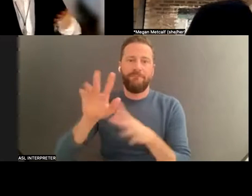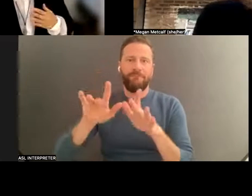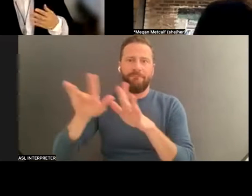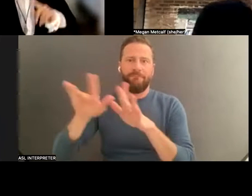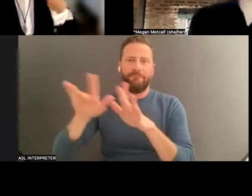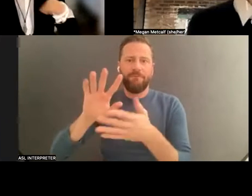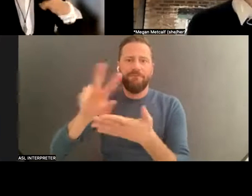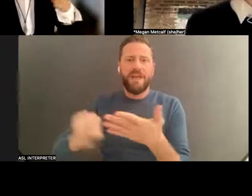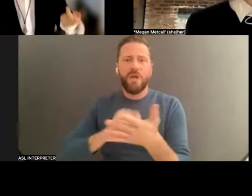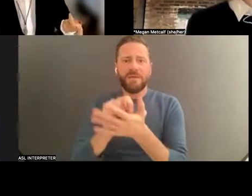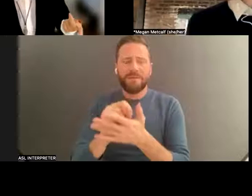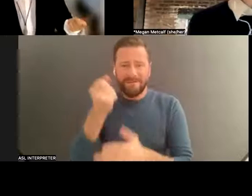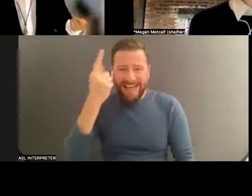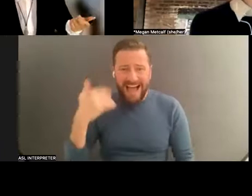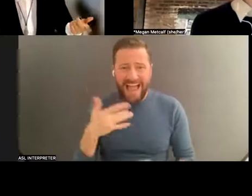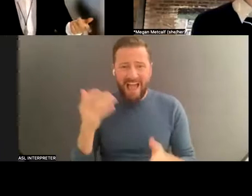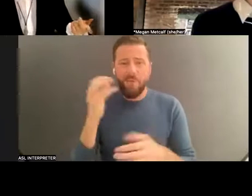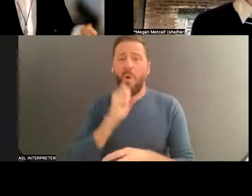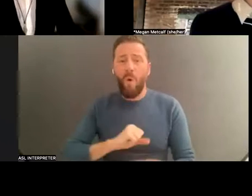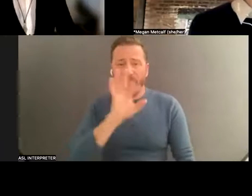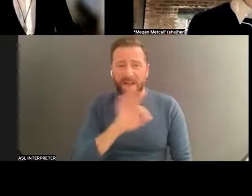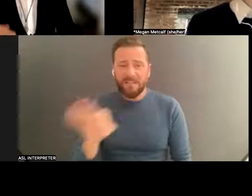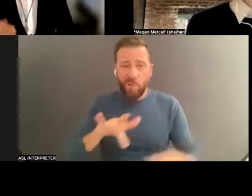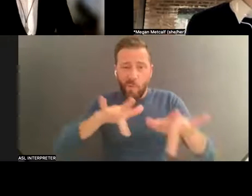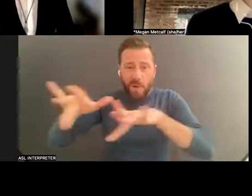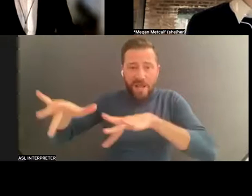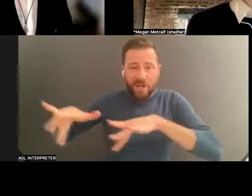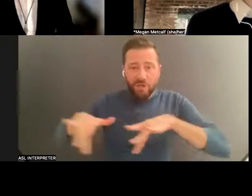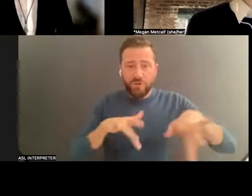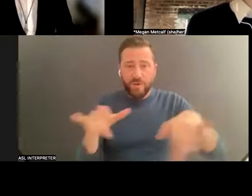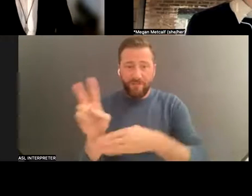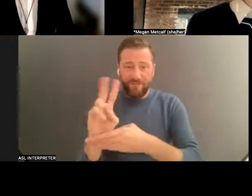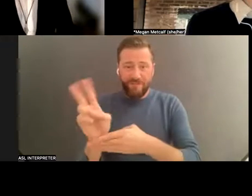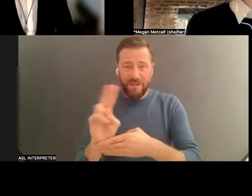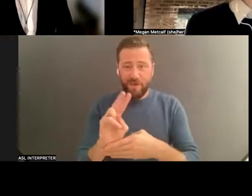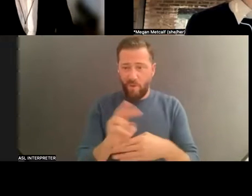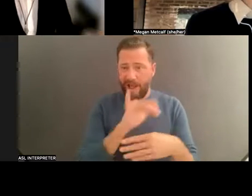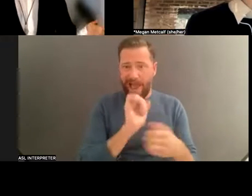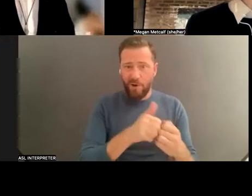1970. I have reel-to-reel videotape or through the different formats. I don't even know if the